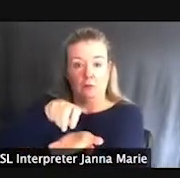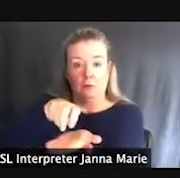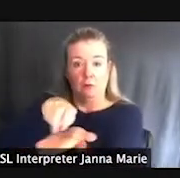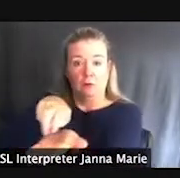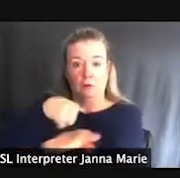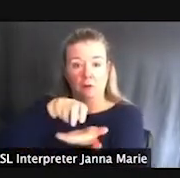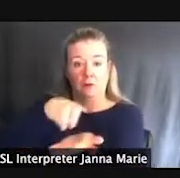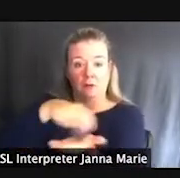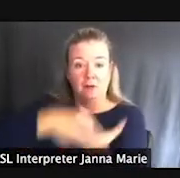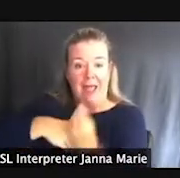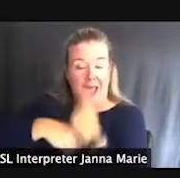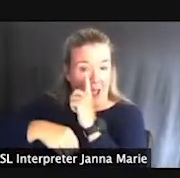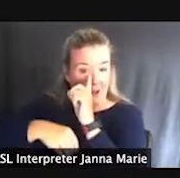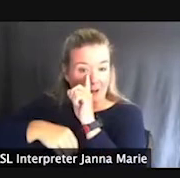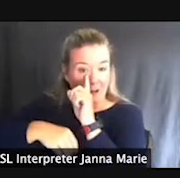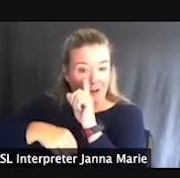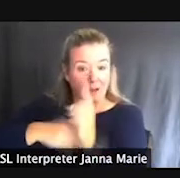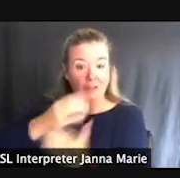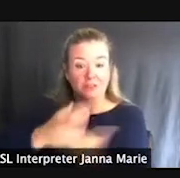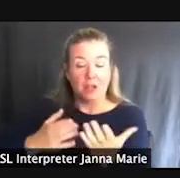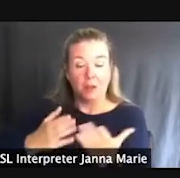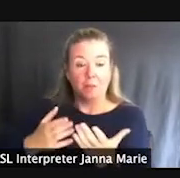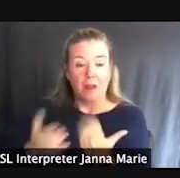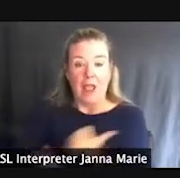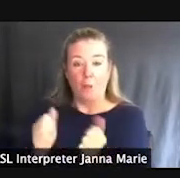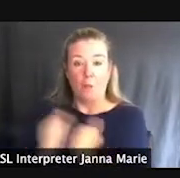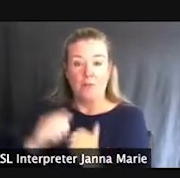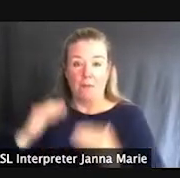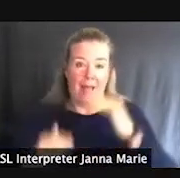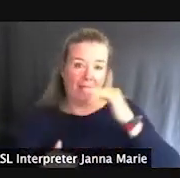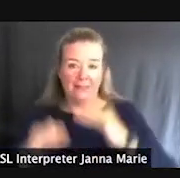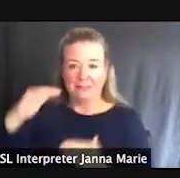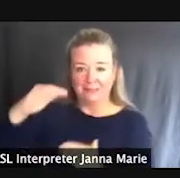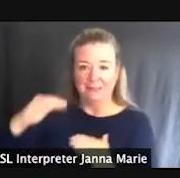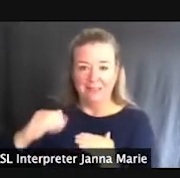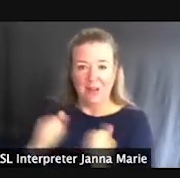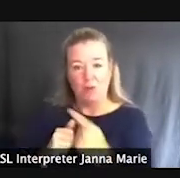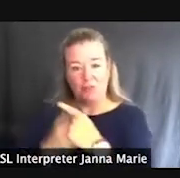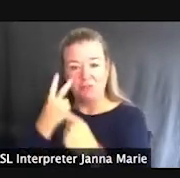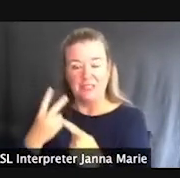kind of buoyancy balancing mechanisms. Like in this case, they've got some piping, looks like some PVC piping.